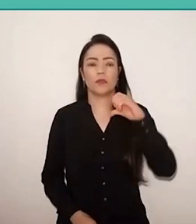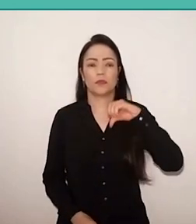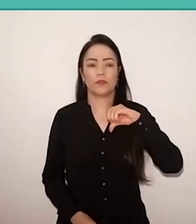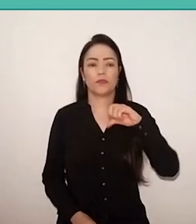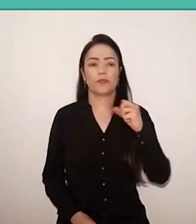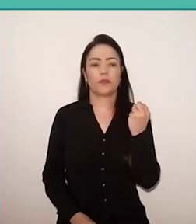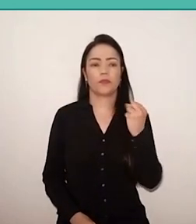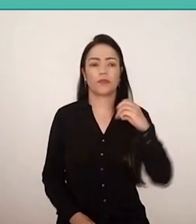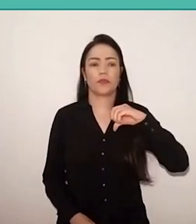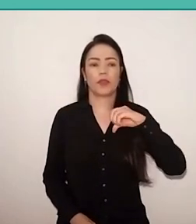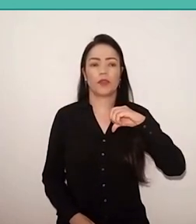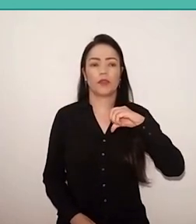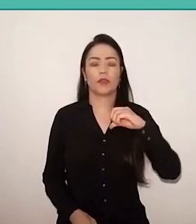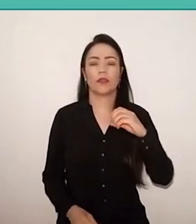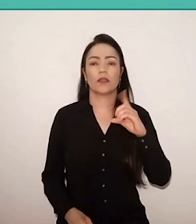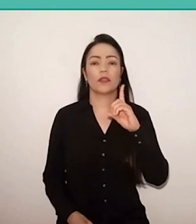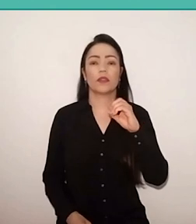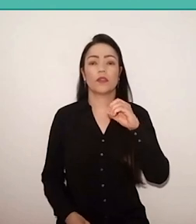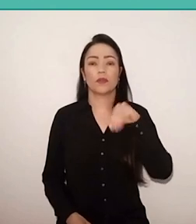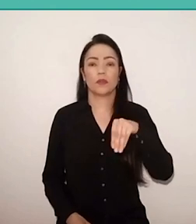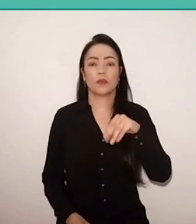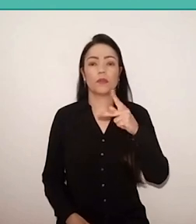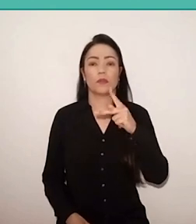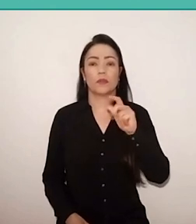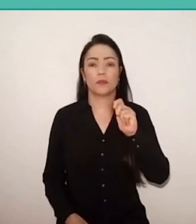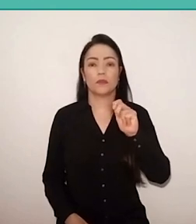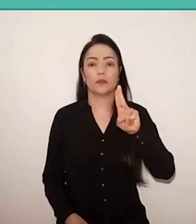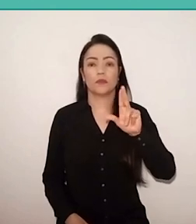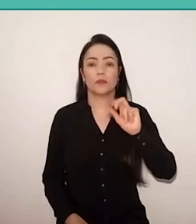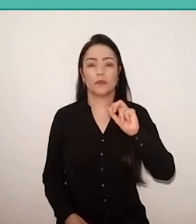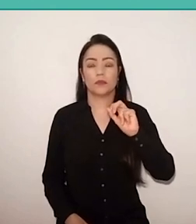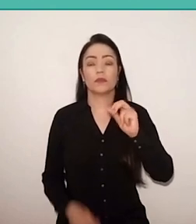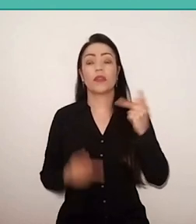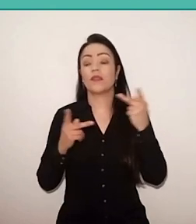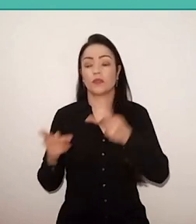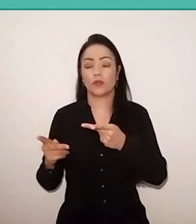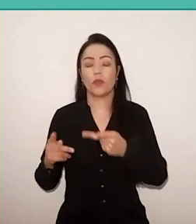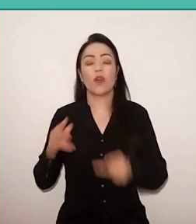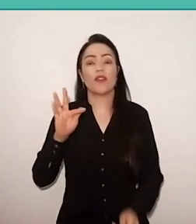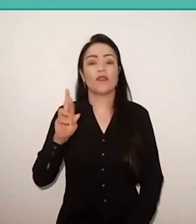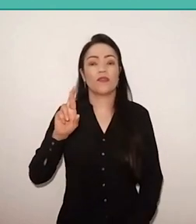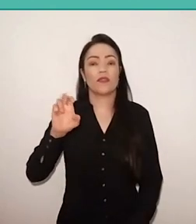when Dom Paulo visited Paulo Freire in Geneva,